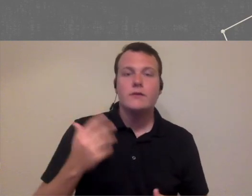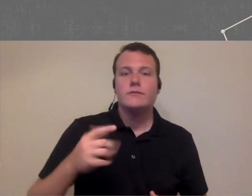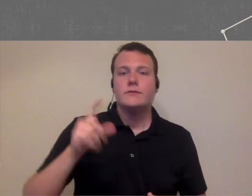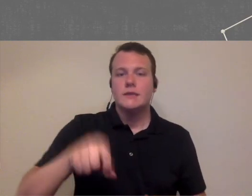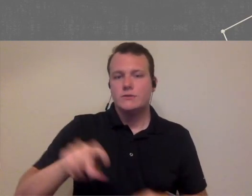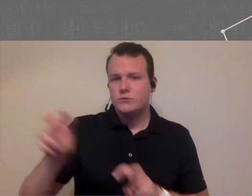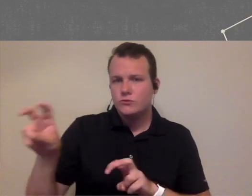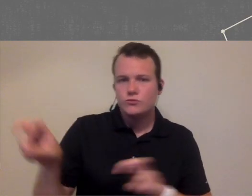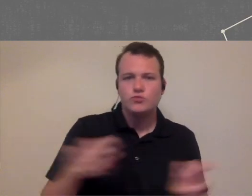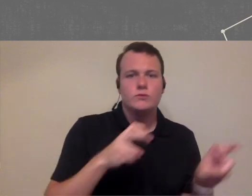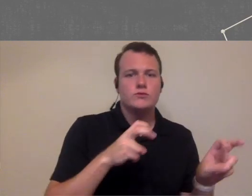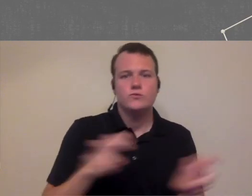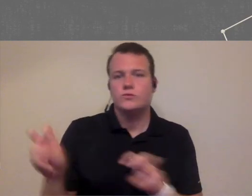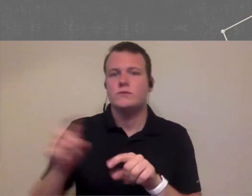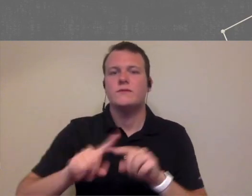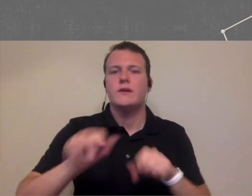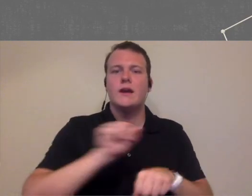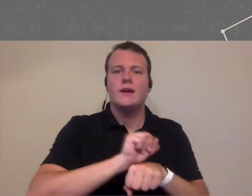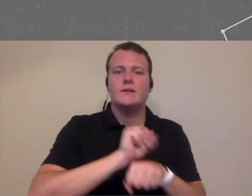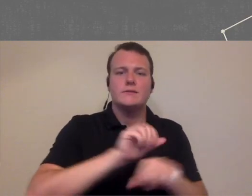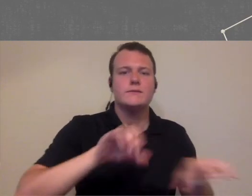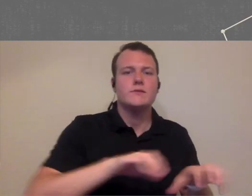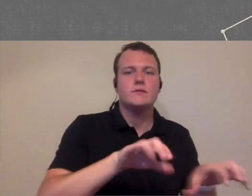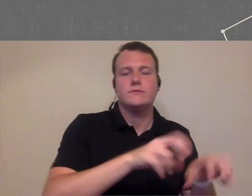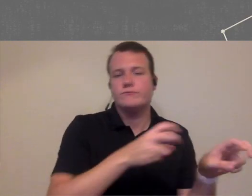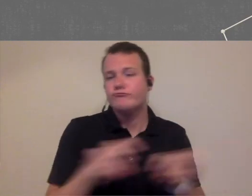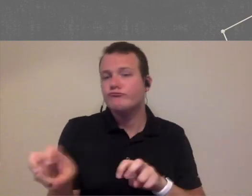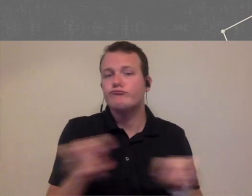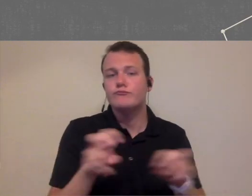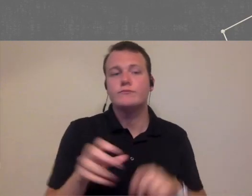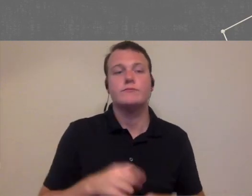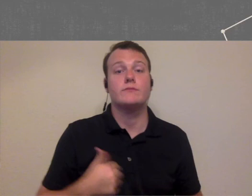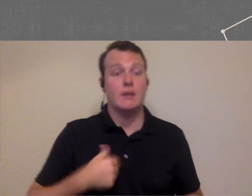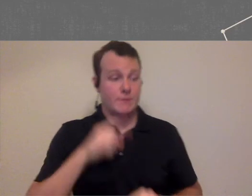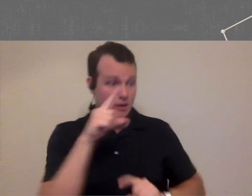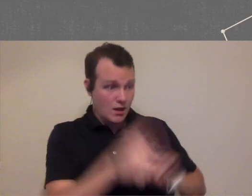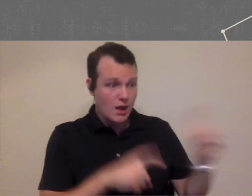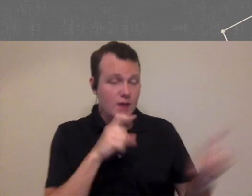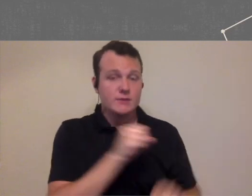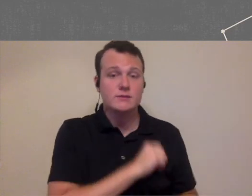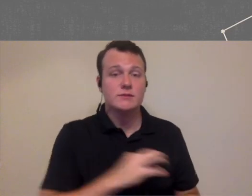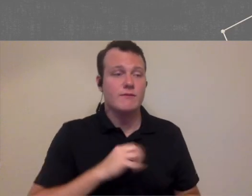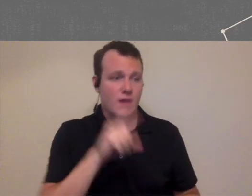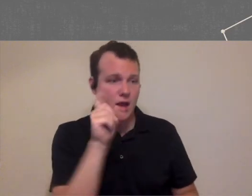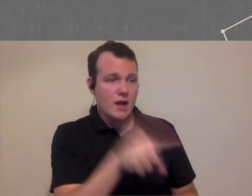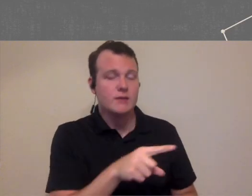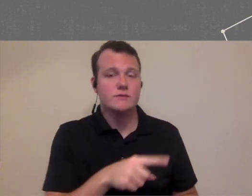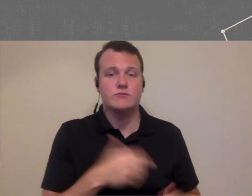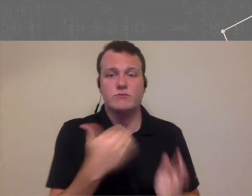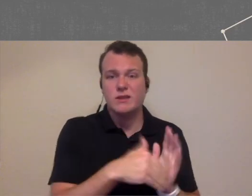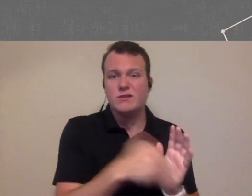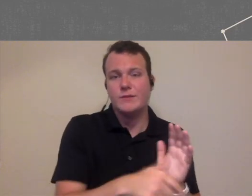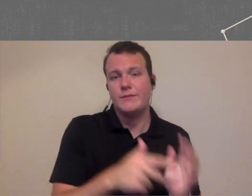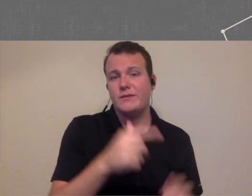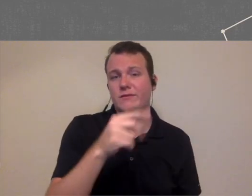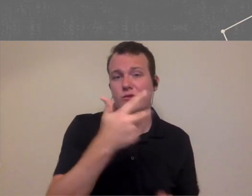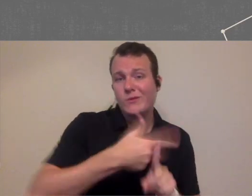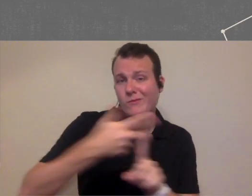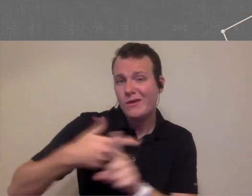transition between activities so yeah staying in touch with your staff asking them repeatedly you know quarterly whatever the case may